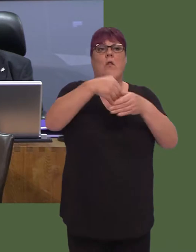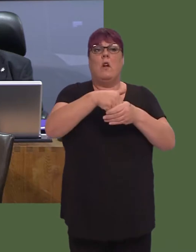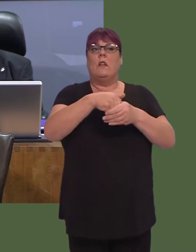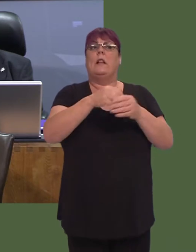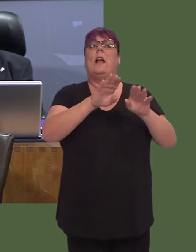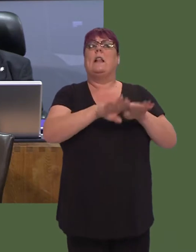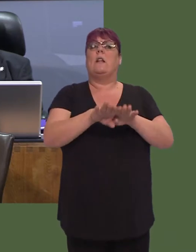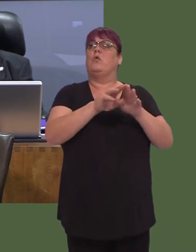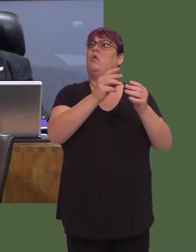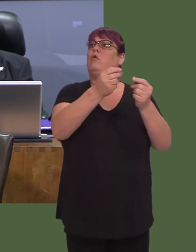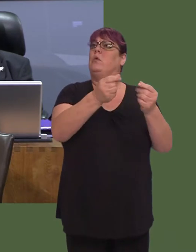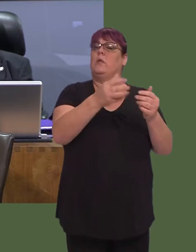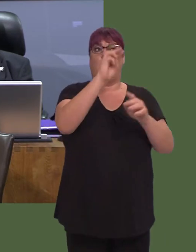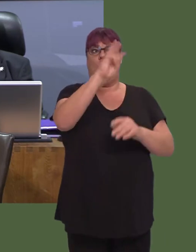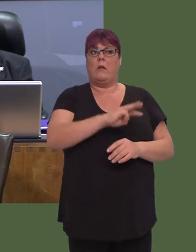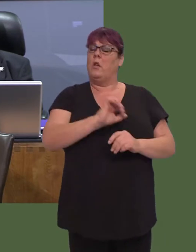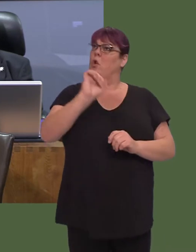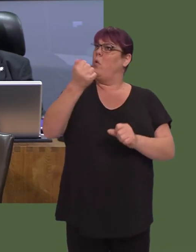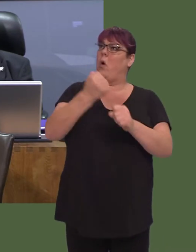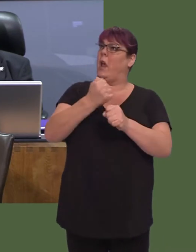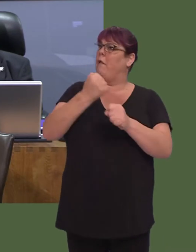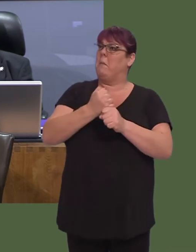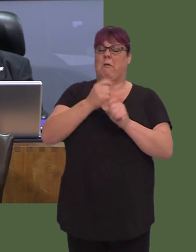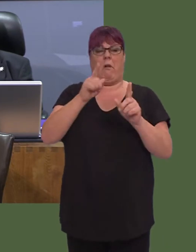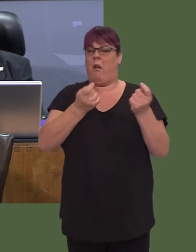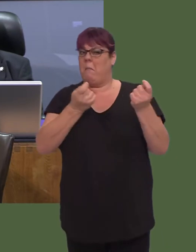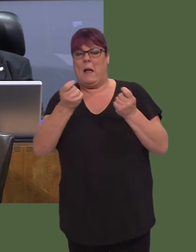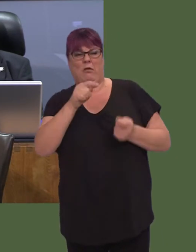of your Government to properly manage this organisation.